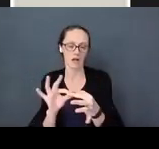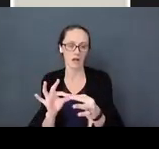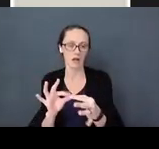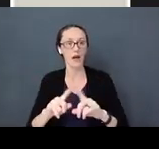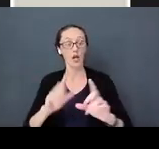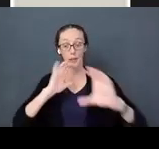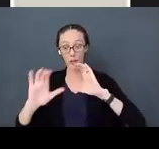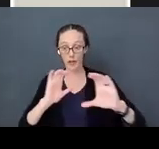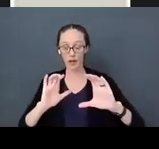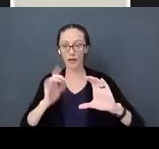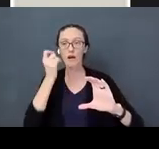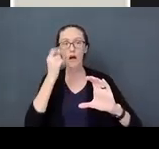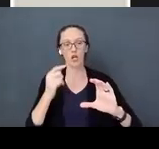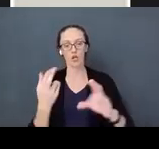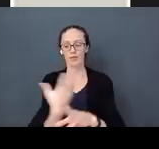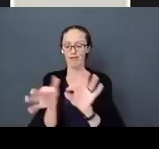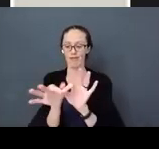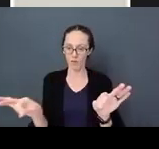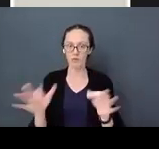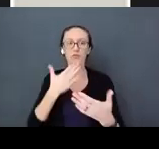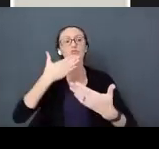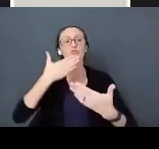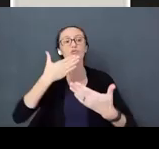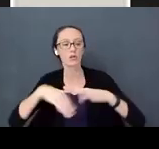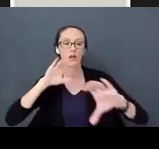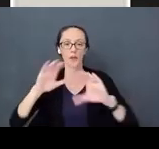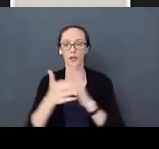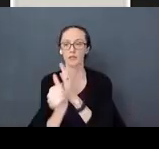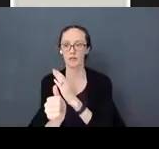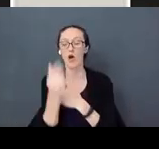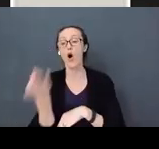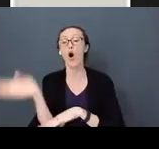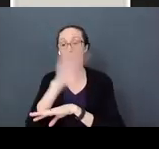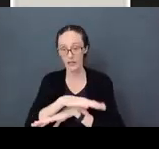language with your baby with good communication skills all day every day with child activities.